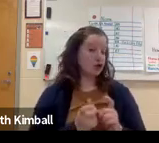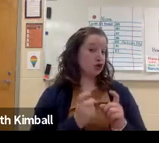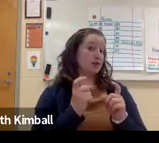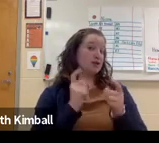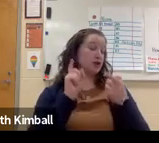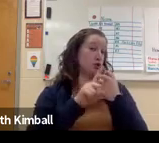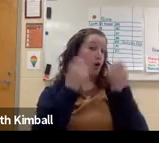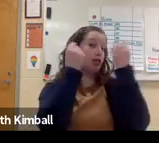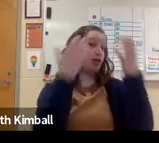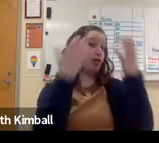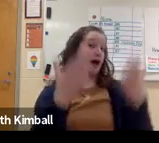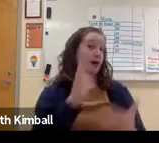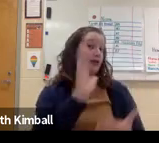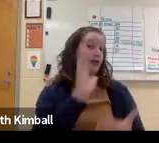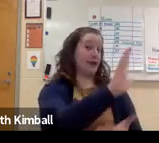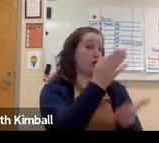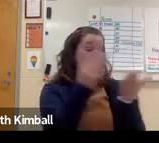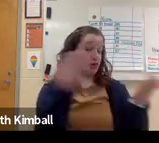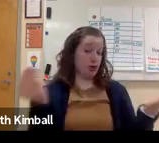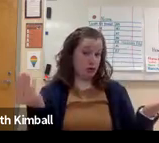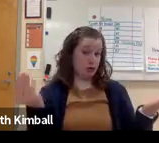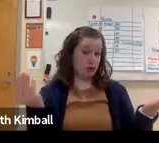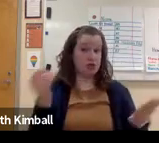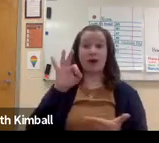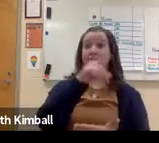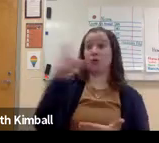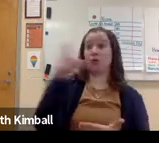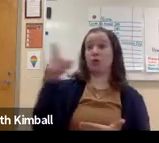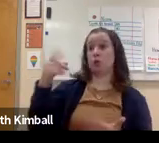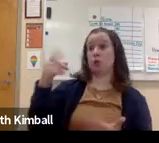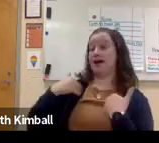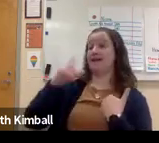So they don't currently have modifications for a lot of their materials.